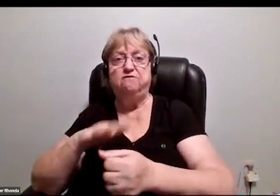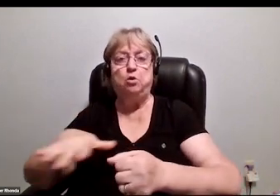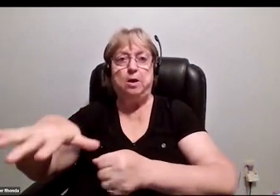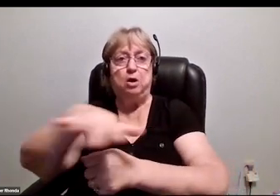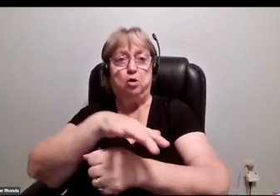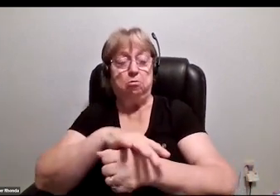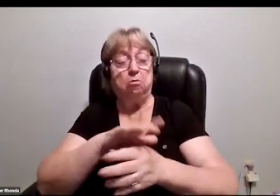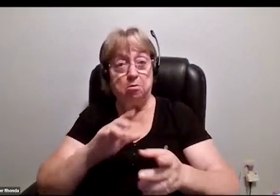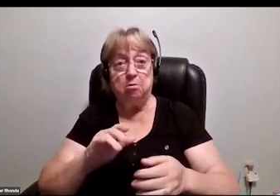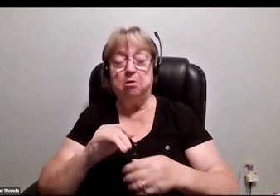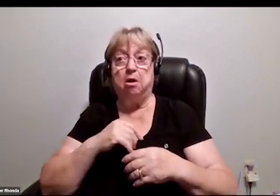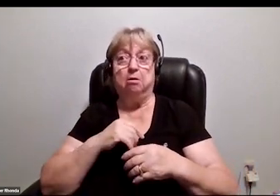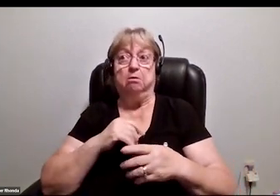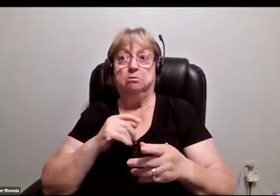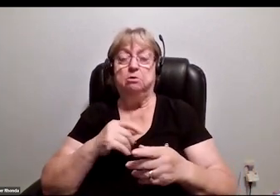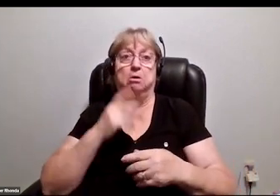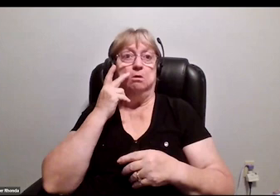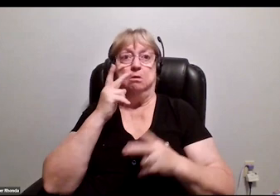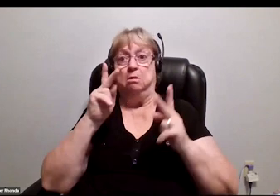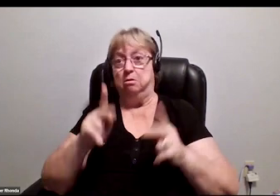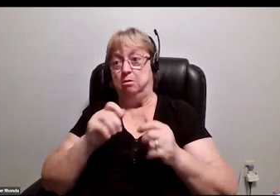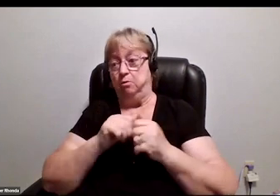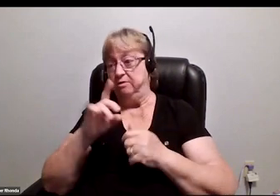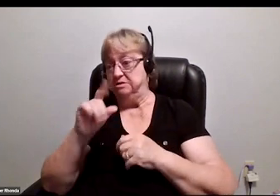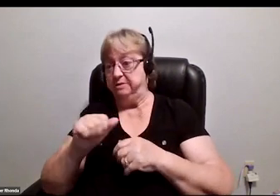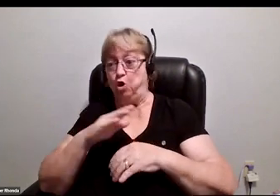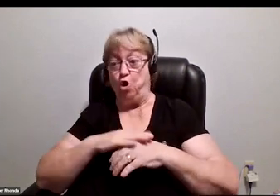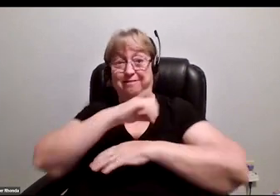Like, it's one thing to see a person with a disability on the stage.